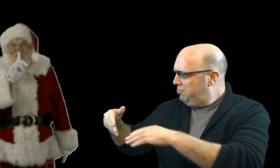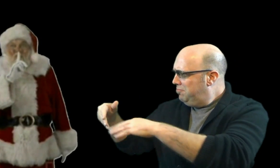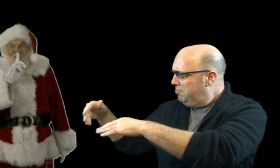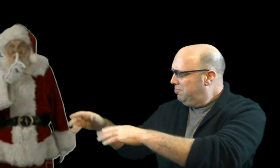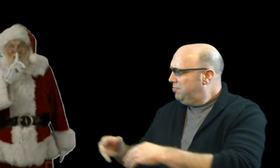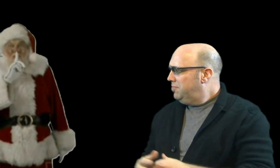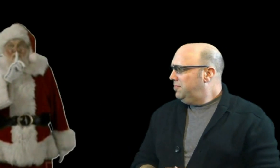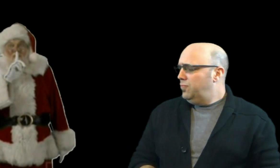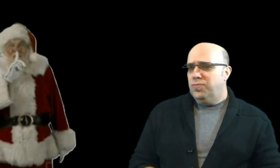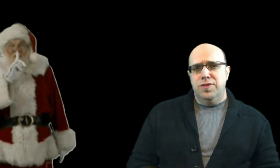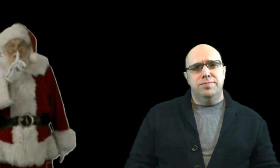Can you please go away?